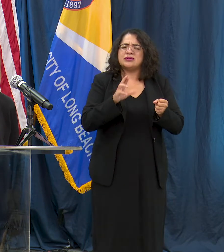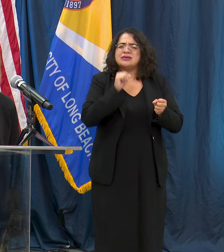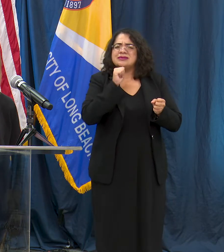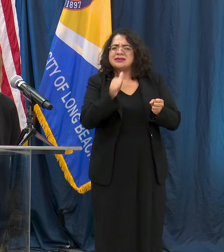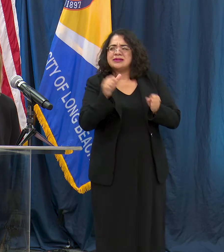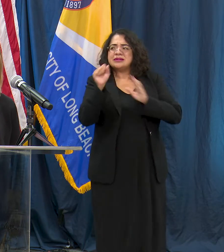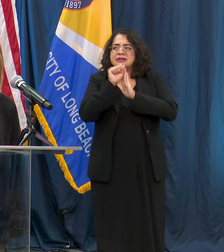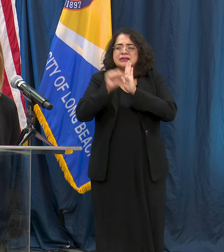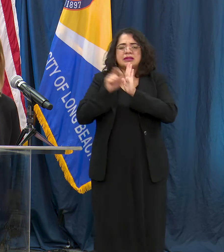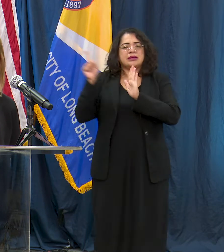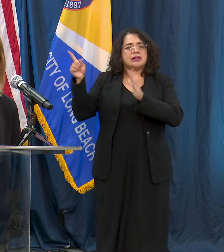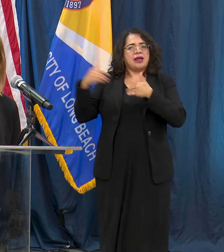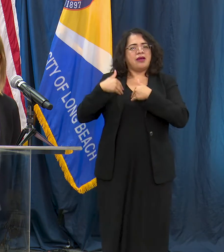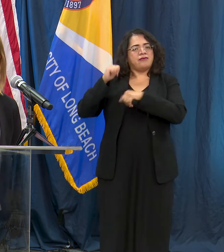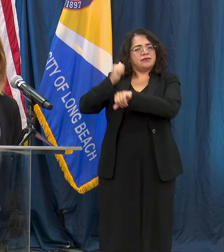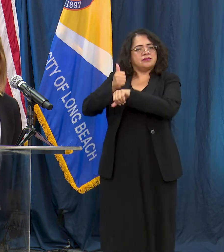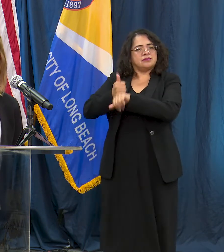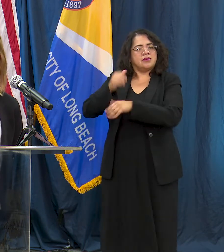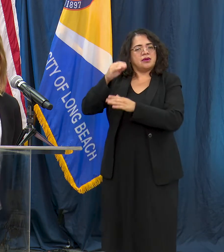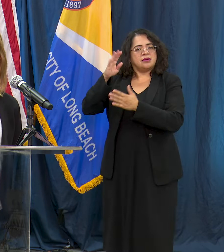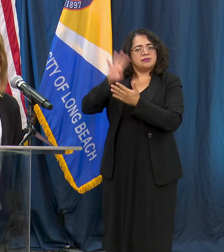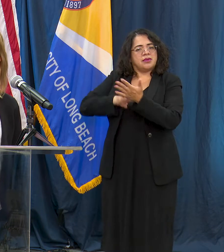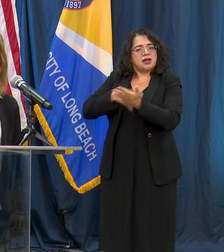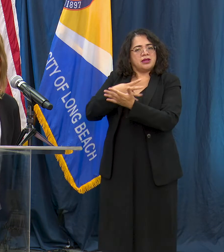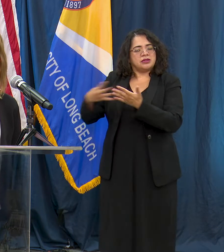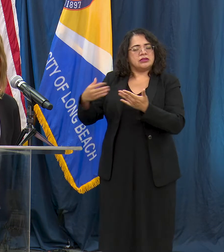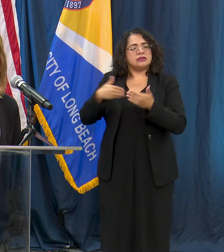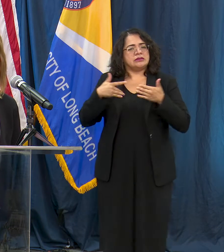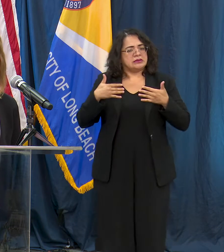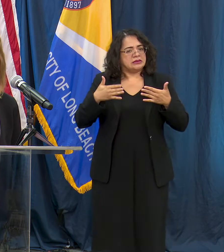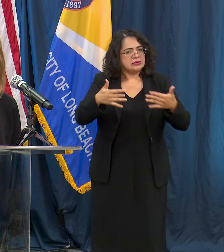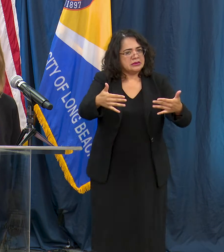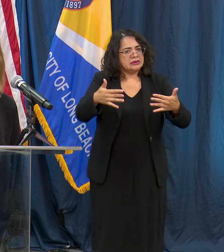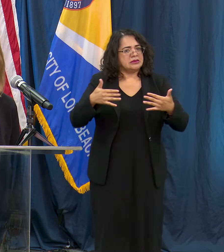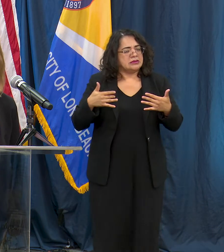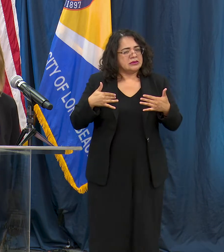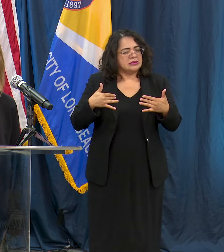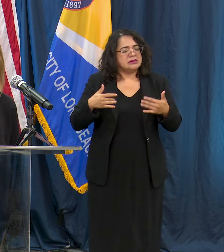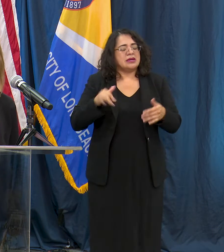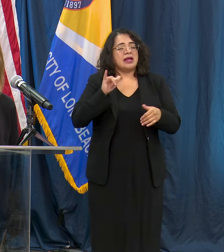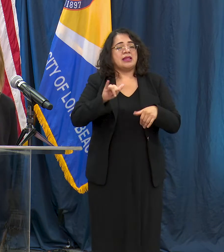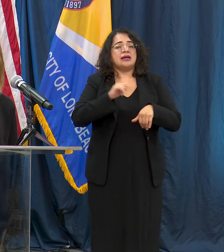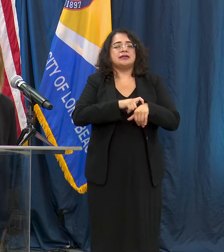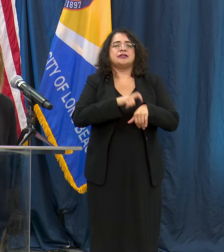attestation and the ability to move faster. At that time, there were a set of